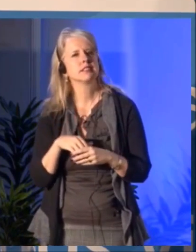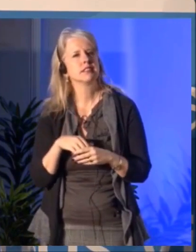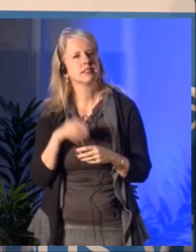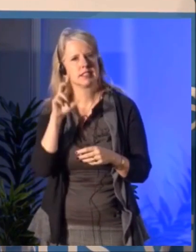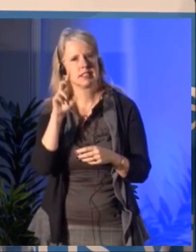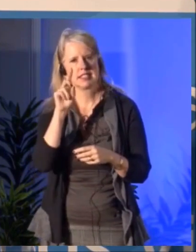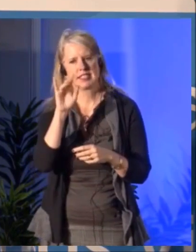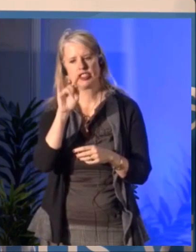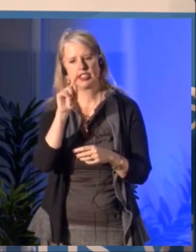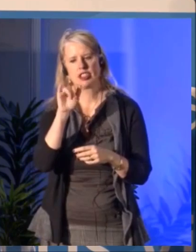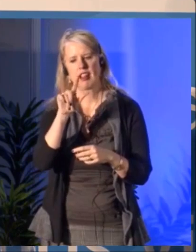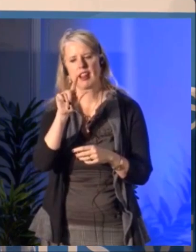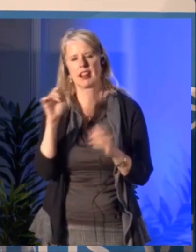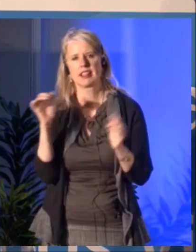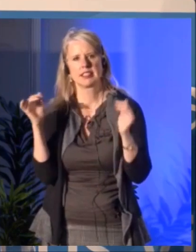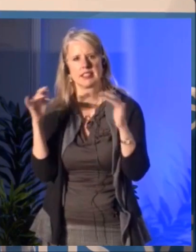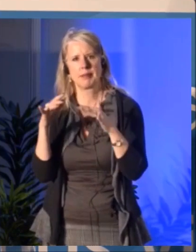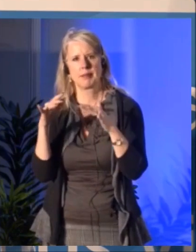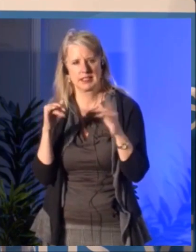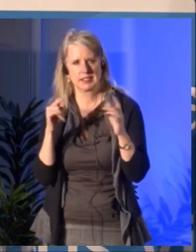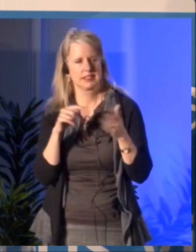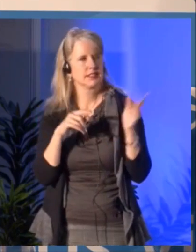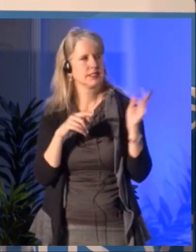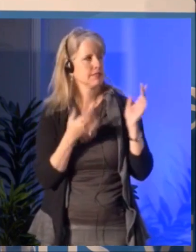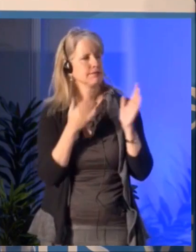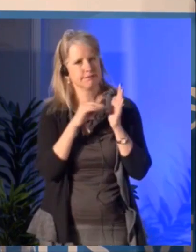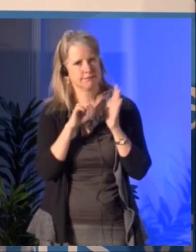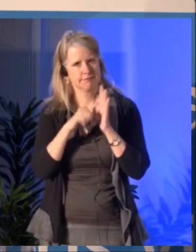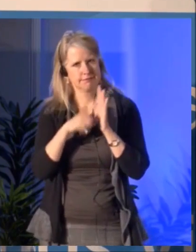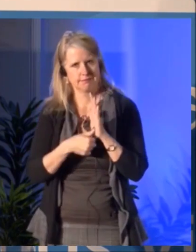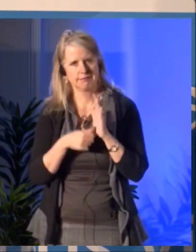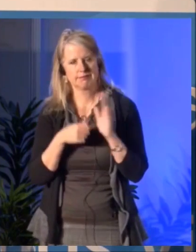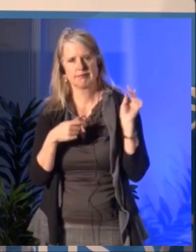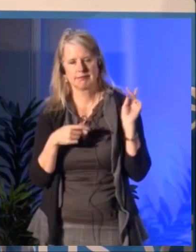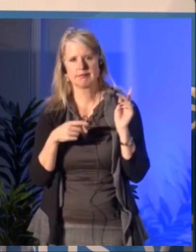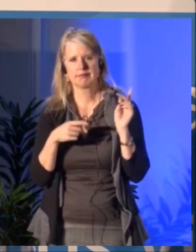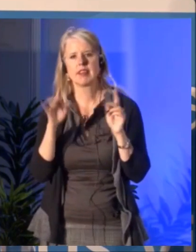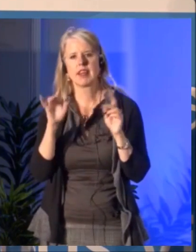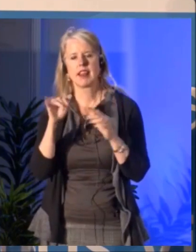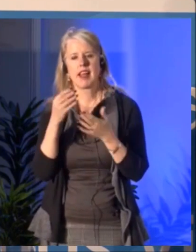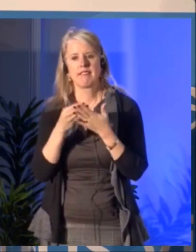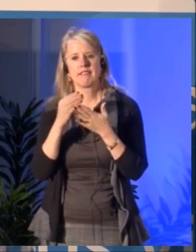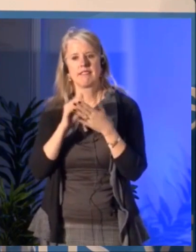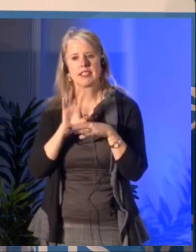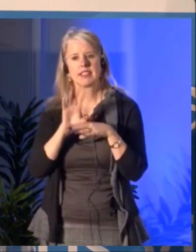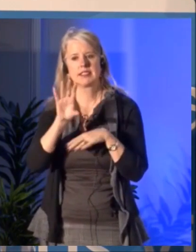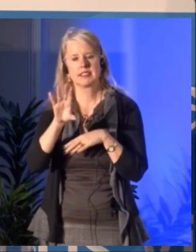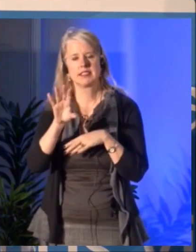where recognizing as a new discipline digital creation. We recognize also that in terms of developing creation